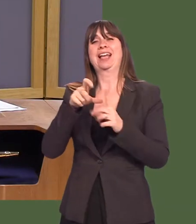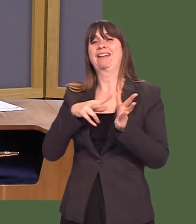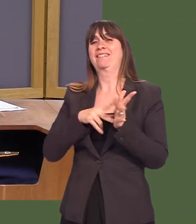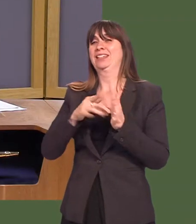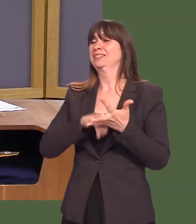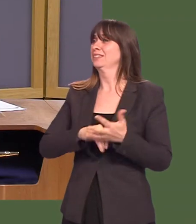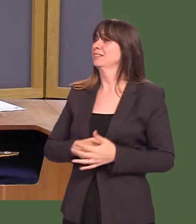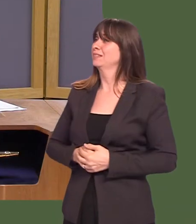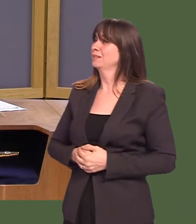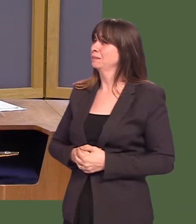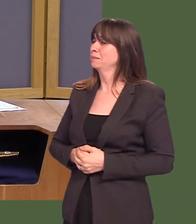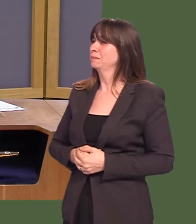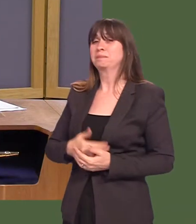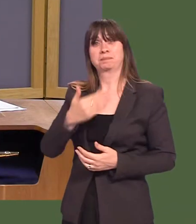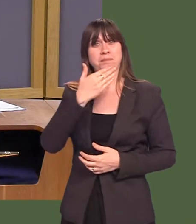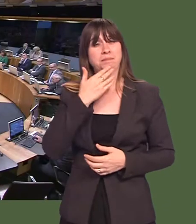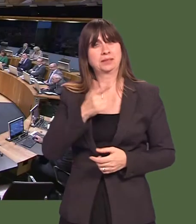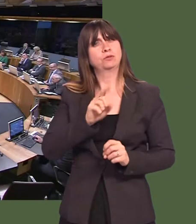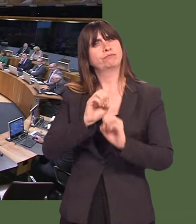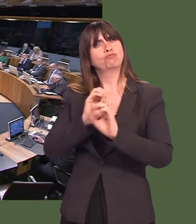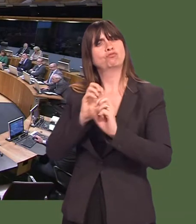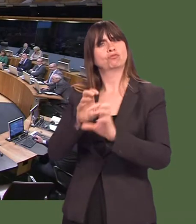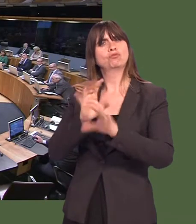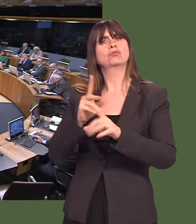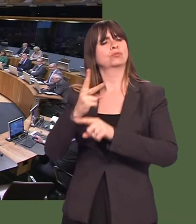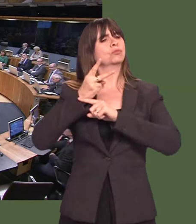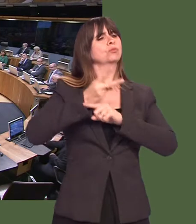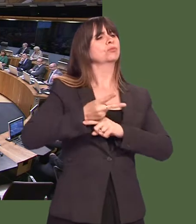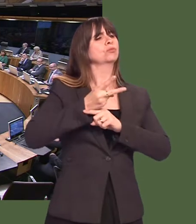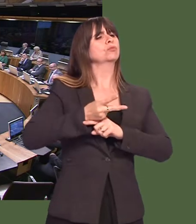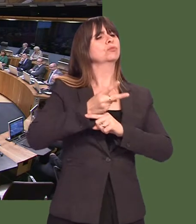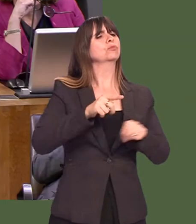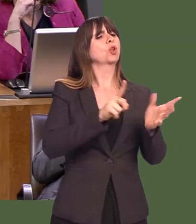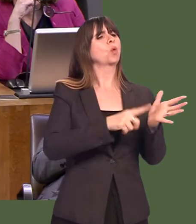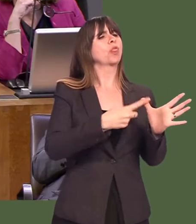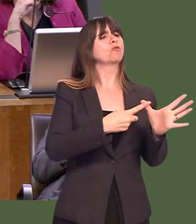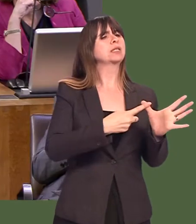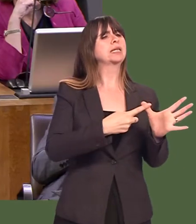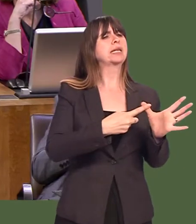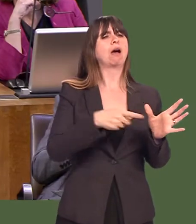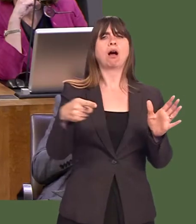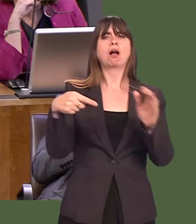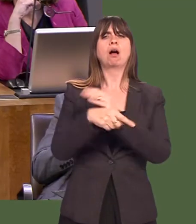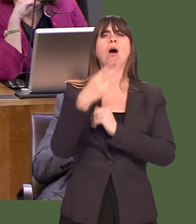Will the First Minister provide details of the oversight that Welsh Government has over debts owed to local authorities by third parties?